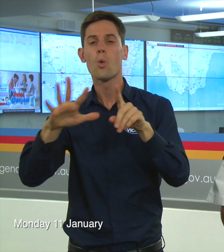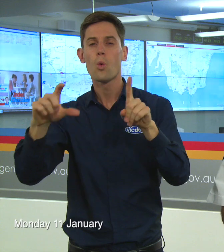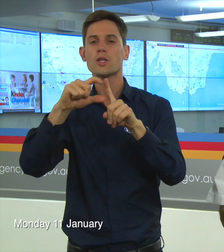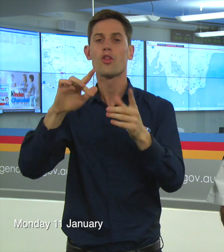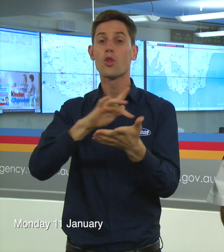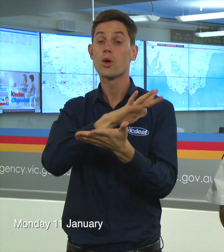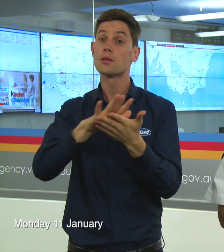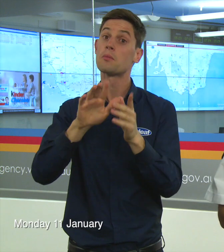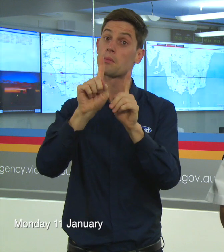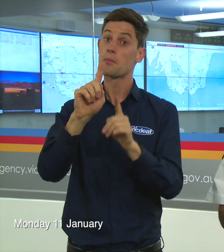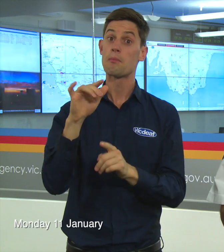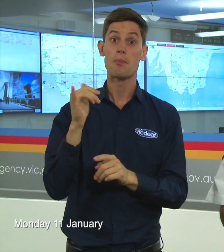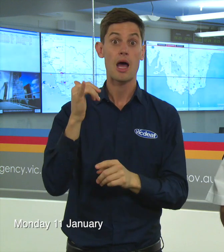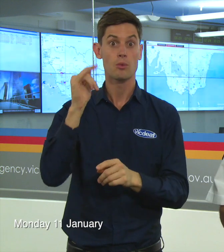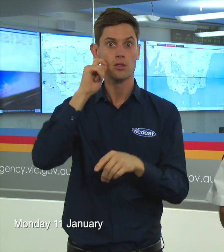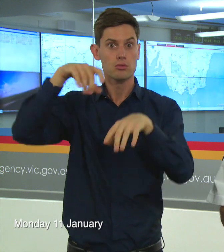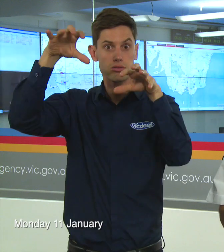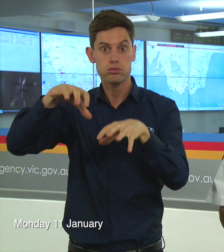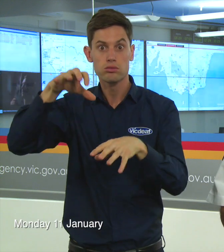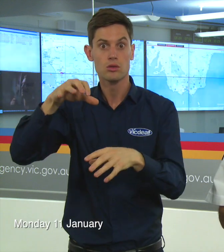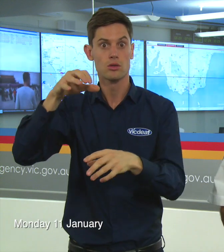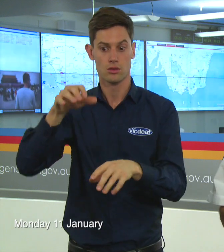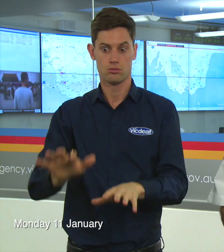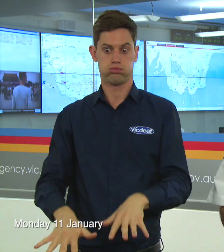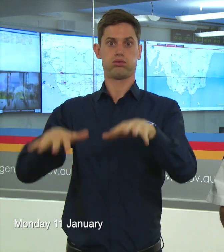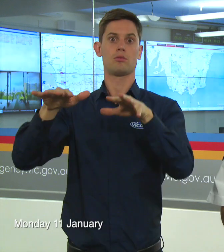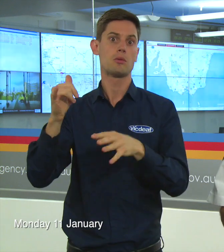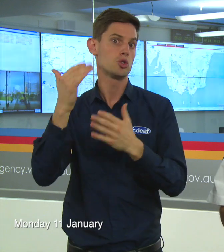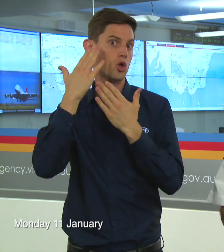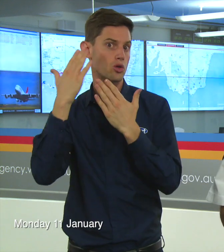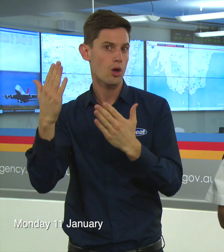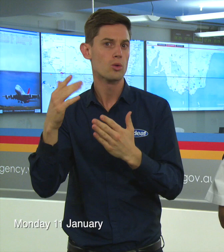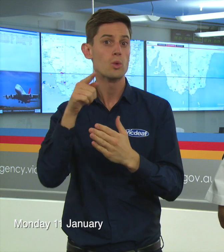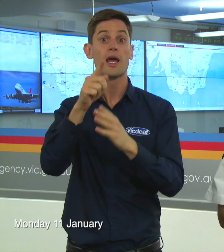flash flooding, or other things, particularly if you’re camping near a river or other things.